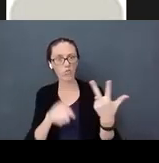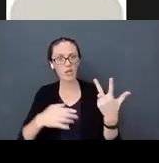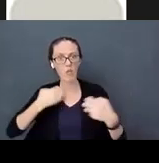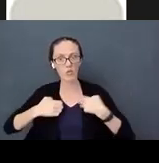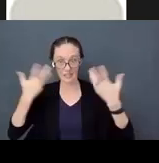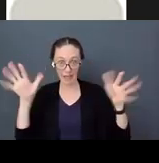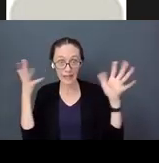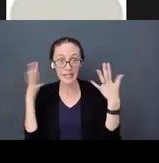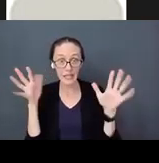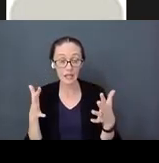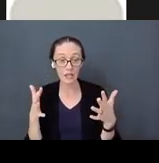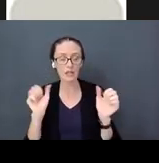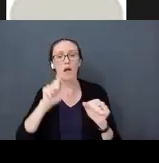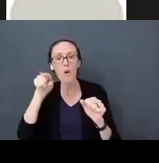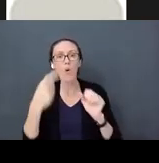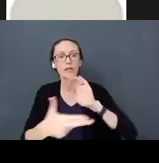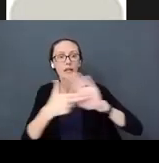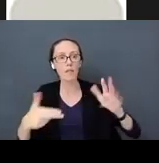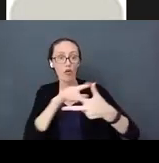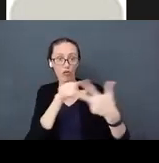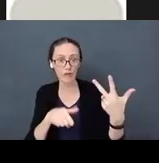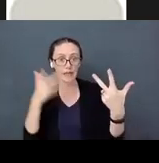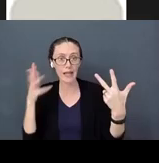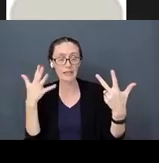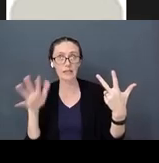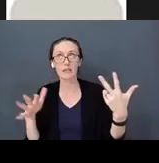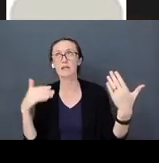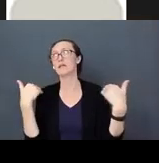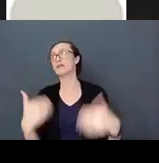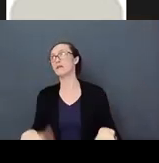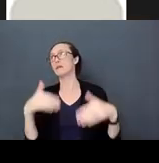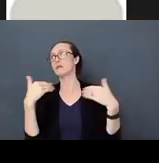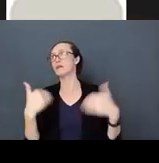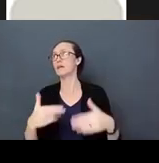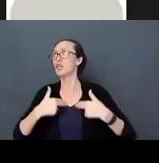could labels on those three emotions. We have such a broad spectrum of emotions. We want to